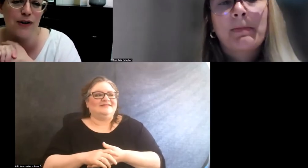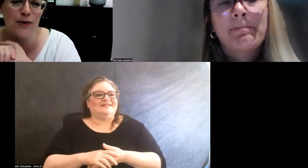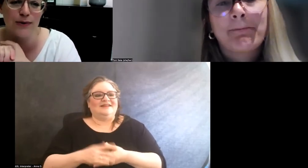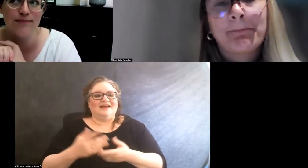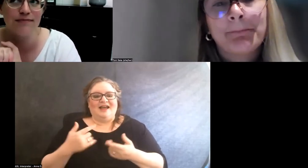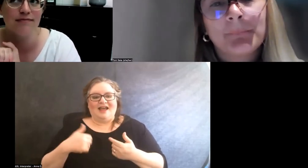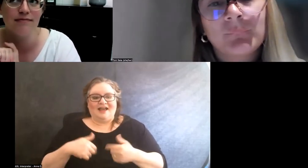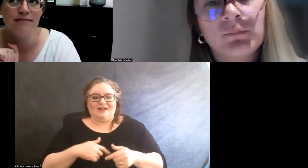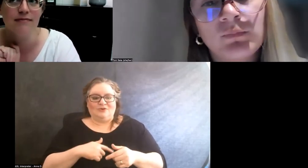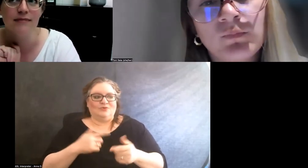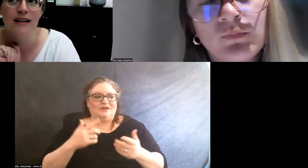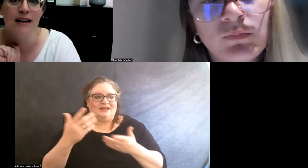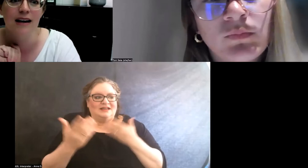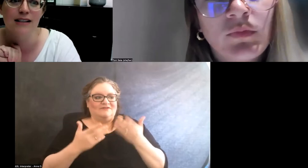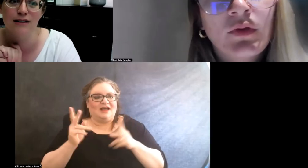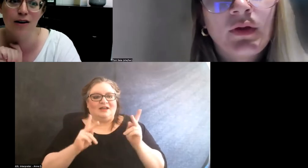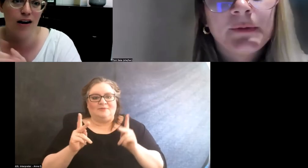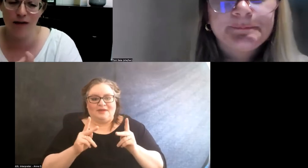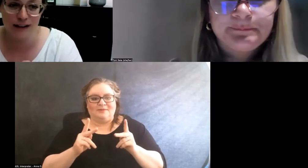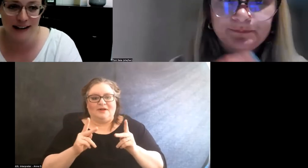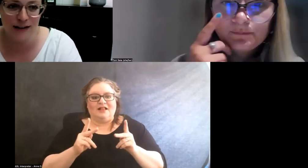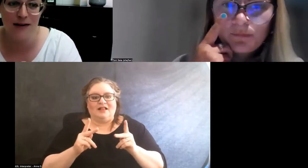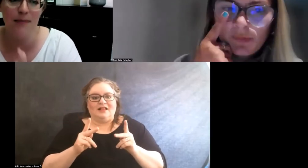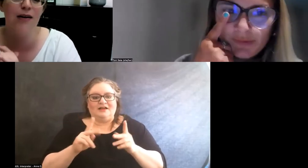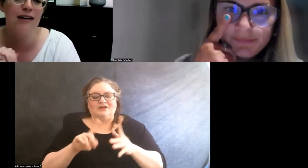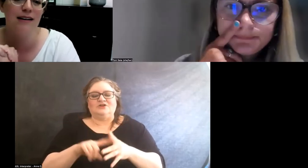to start a conversation about it